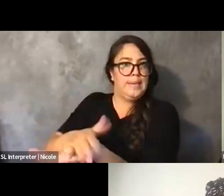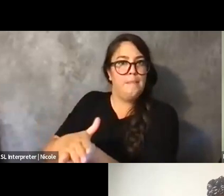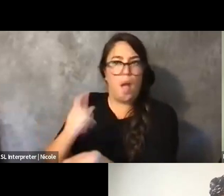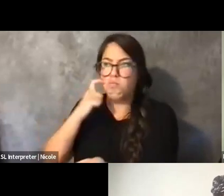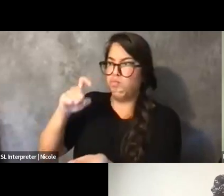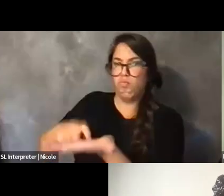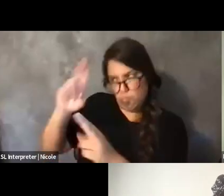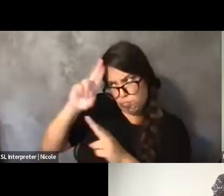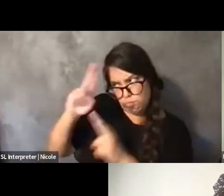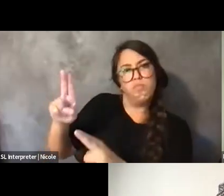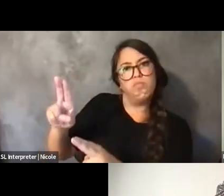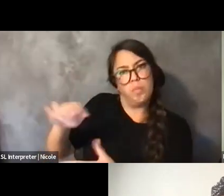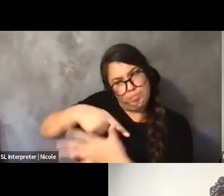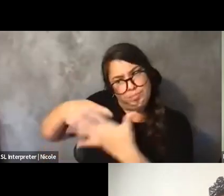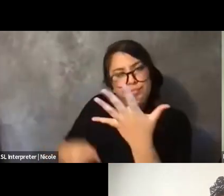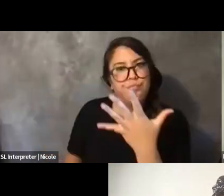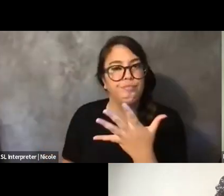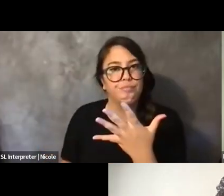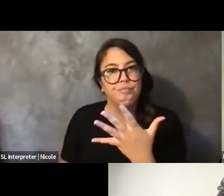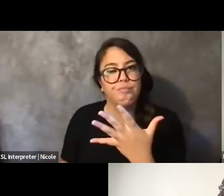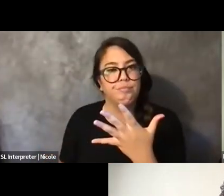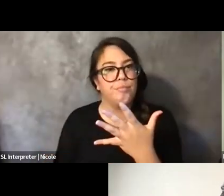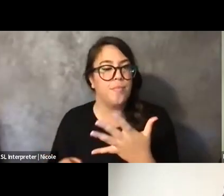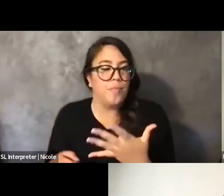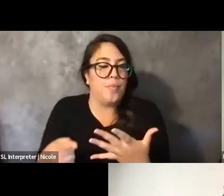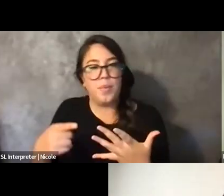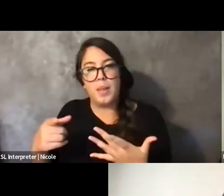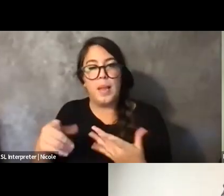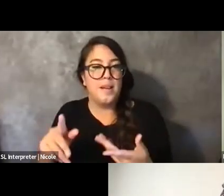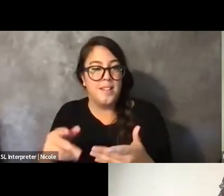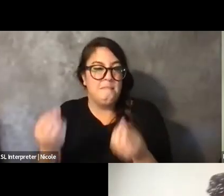And all of the things that quantitative researchers like to sort of look down on us for,